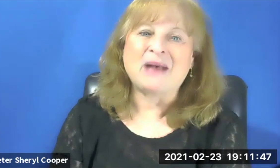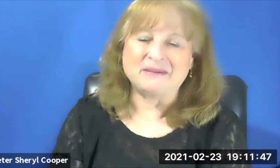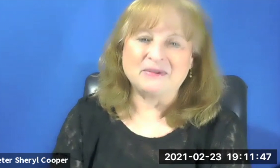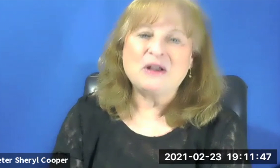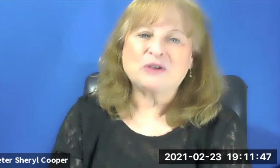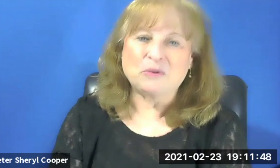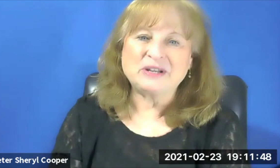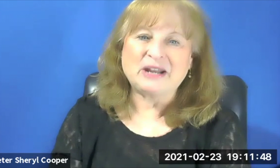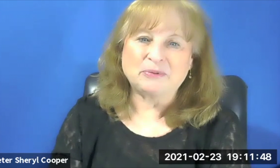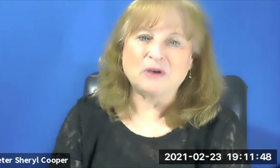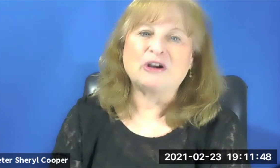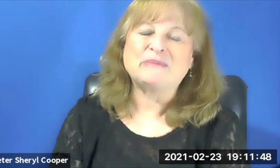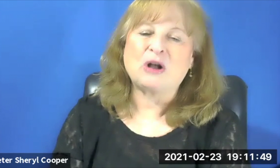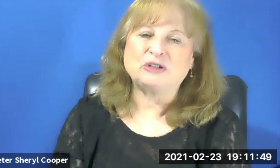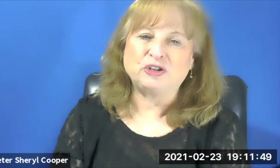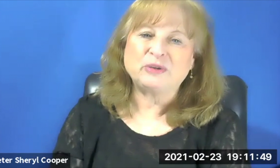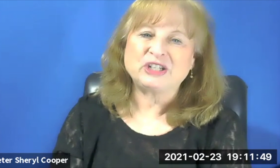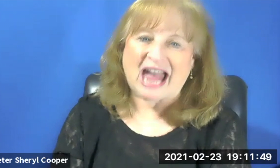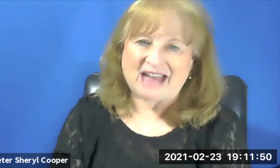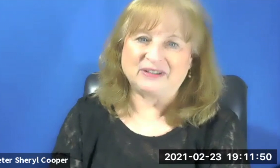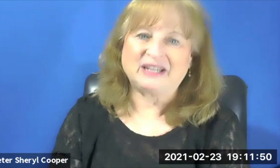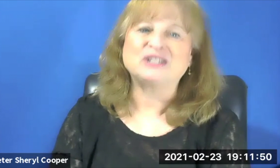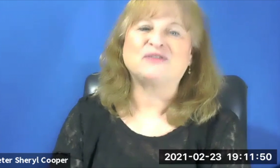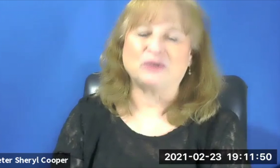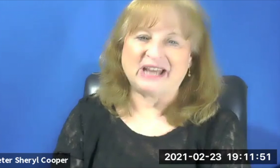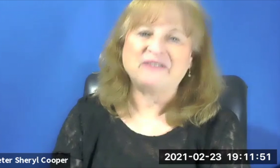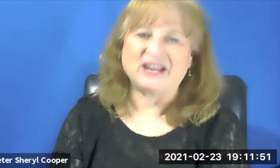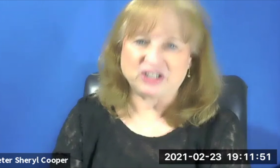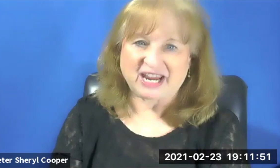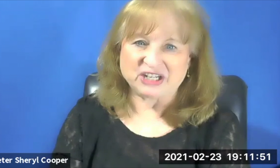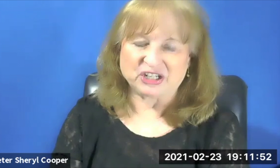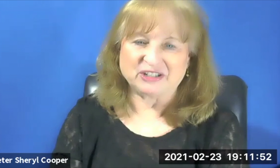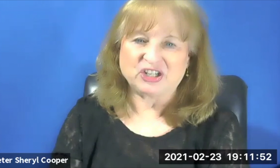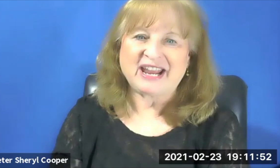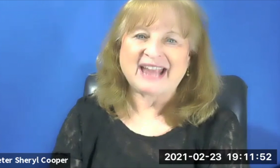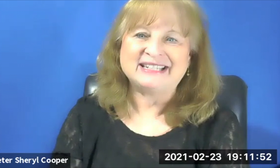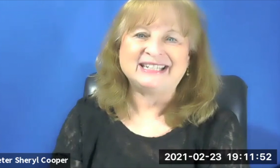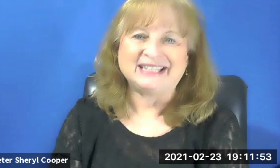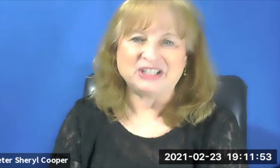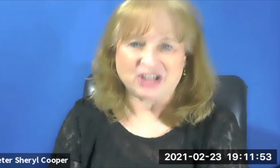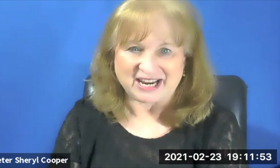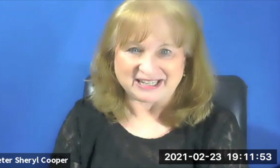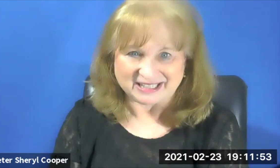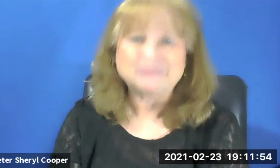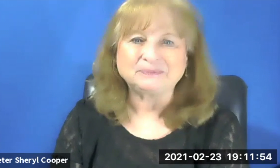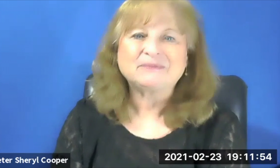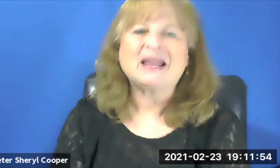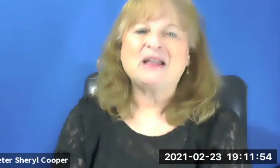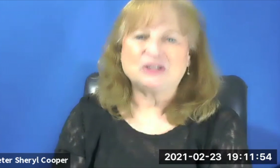I'm coordinate a program called Jewish Advocates for Deaf Education. JADE.